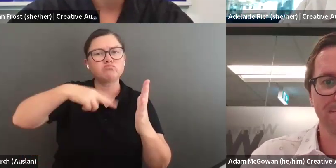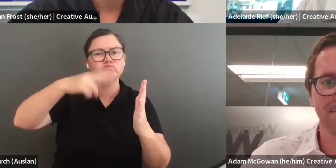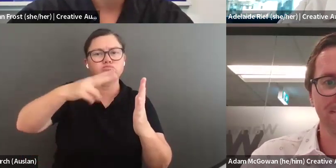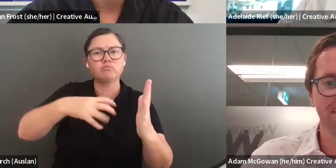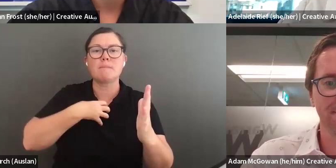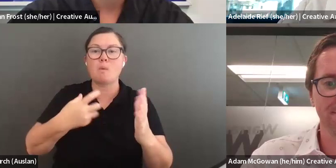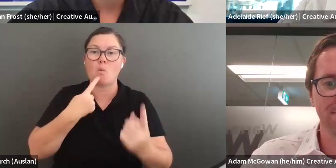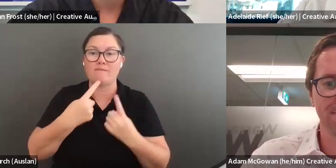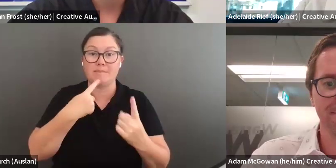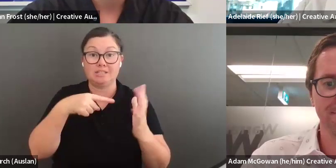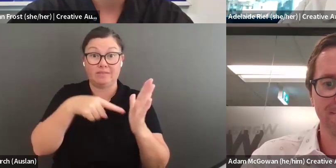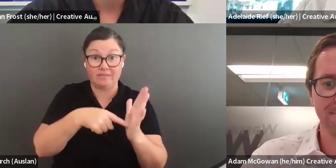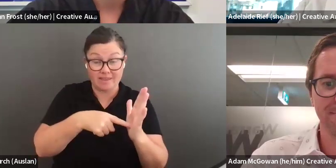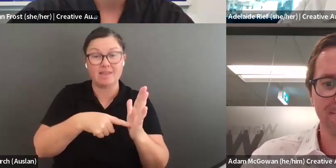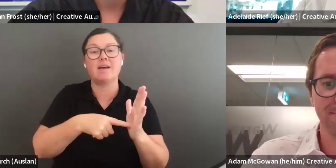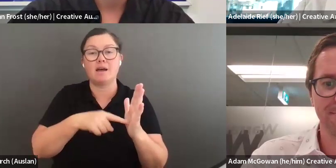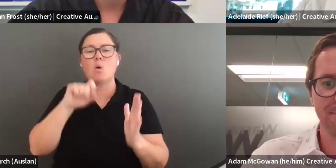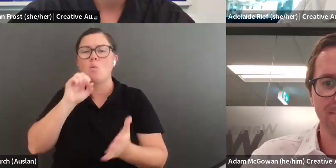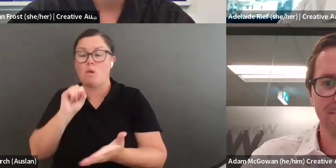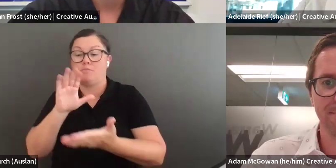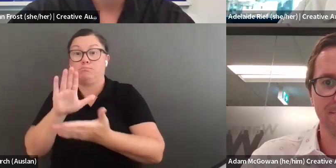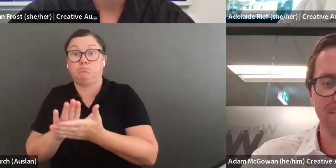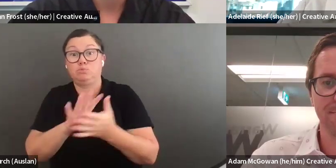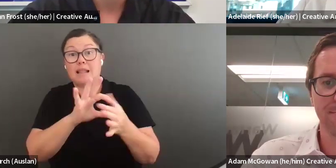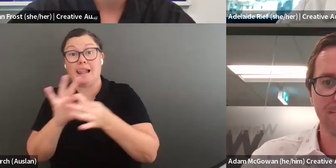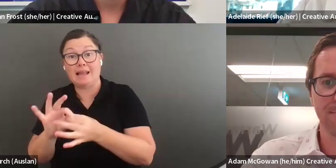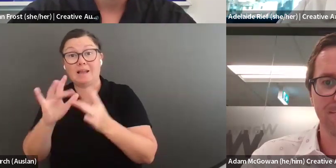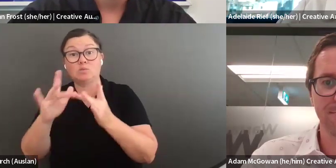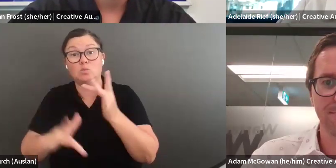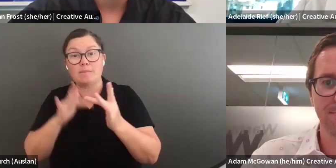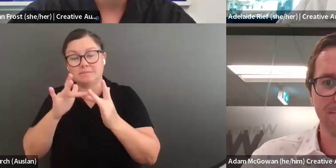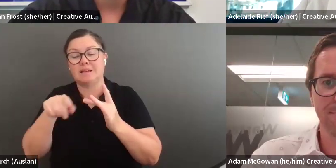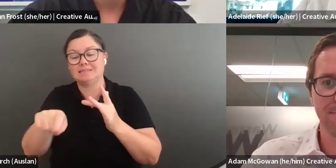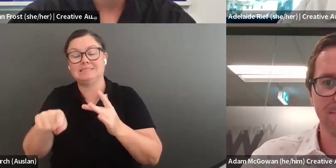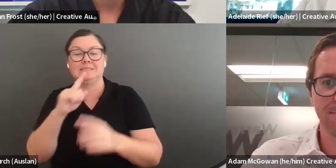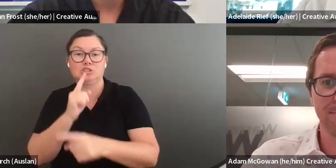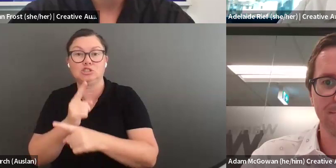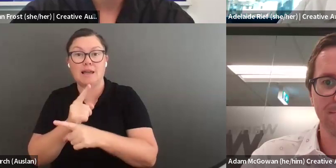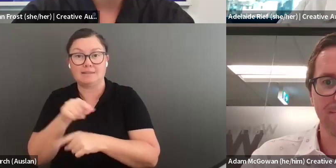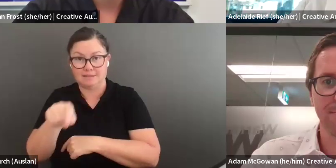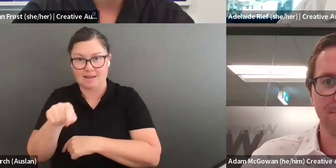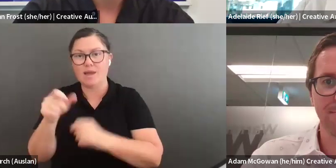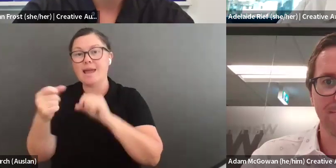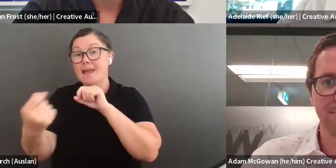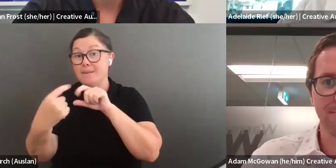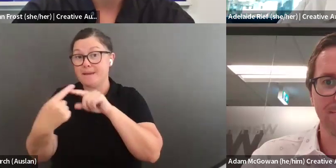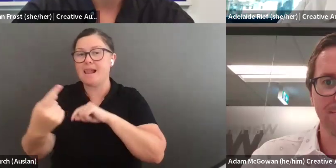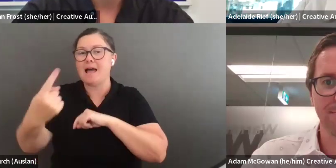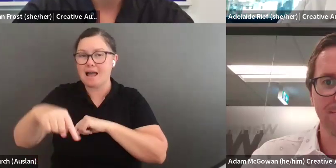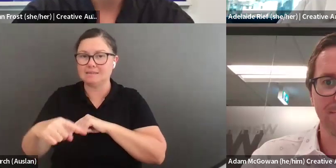Australia website. Emerald will also share a link to the website in the chat, so you can take all of that detail.